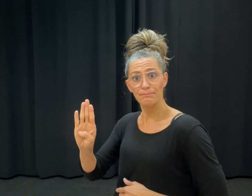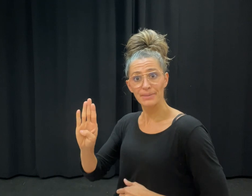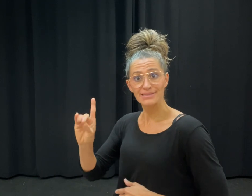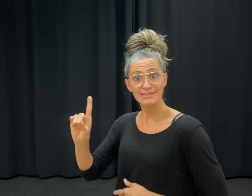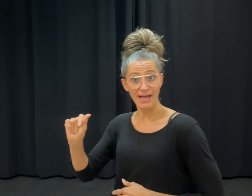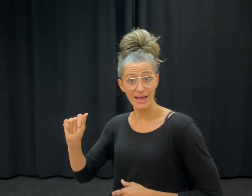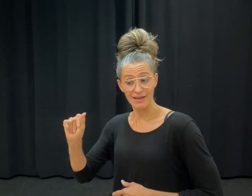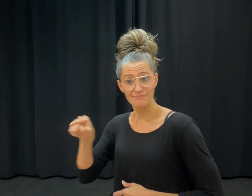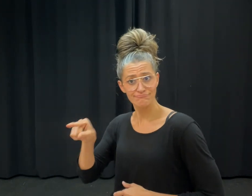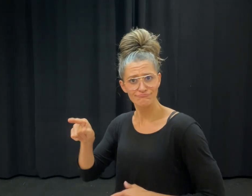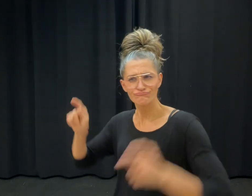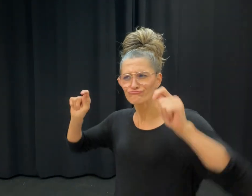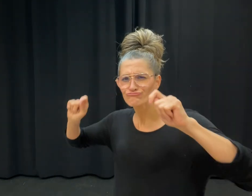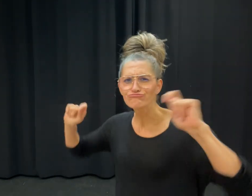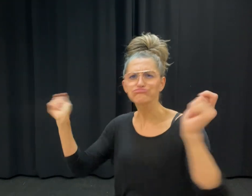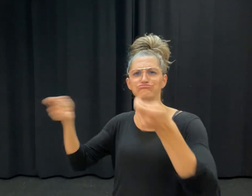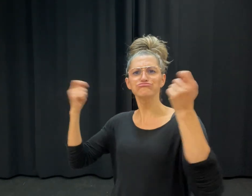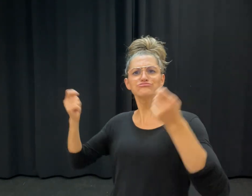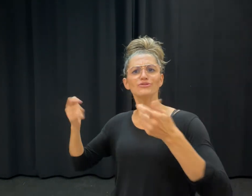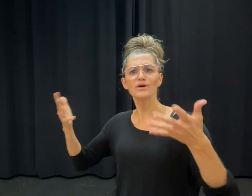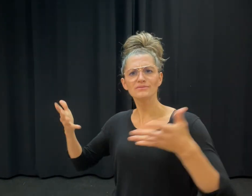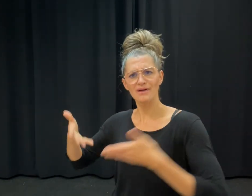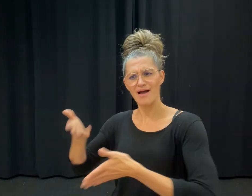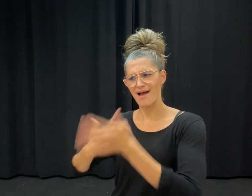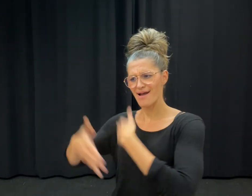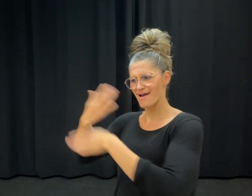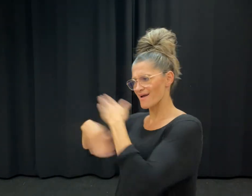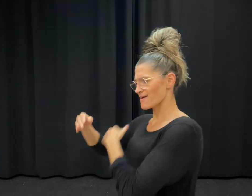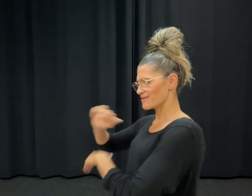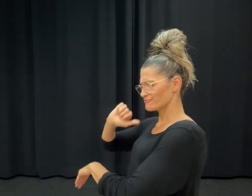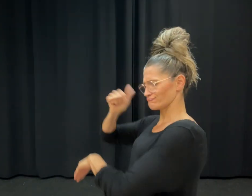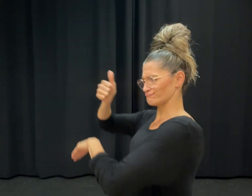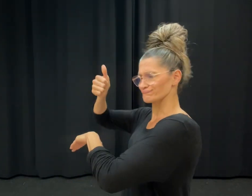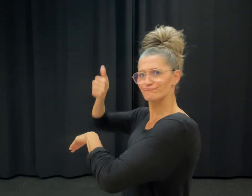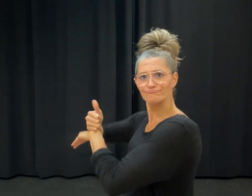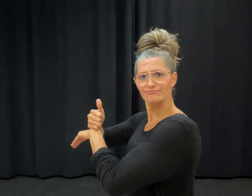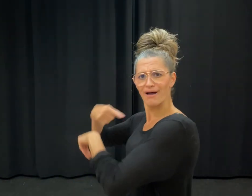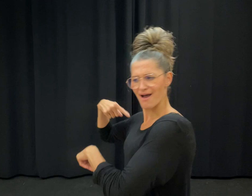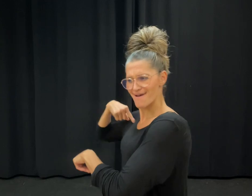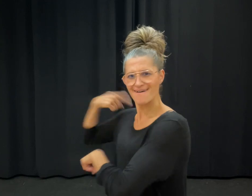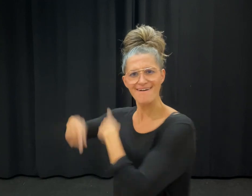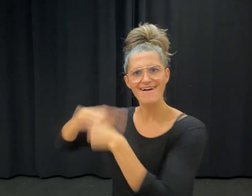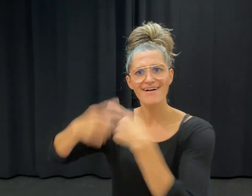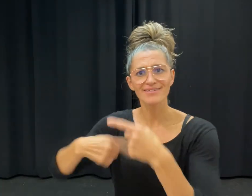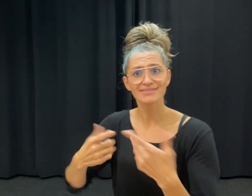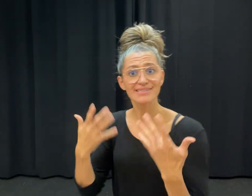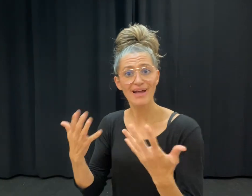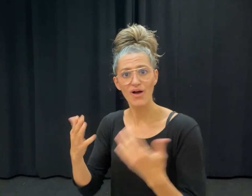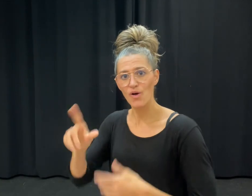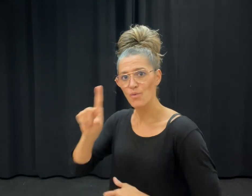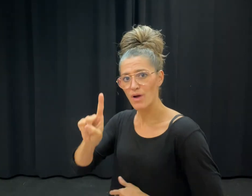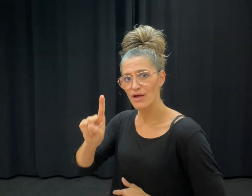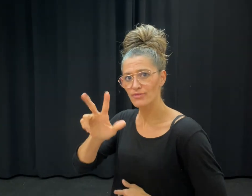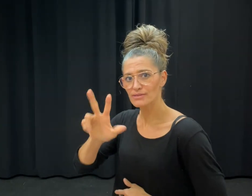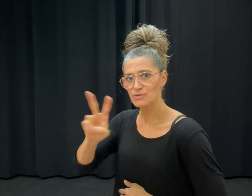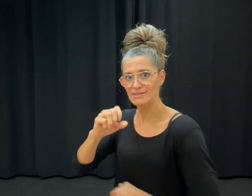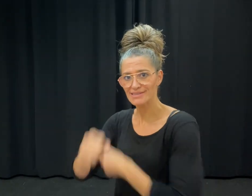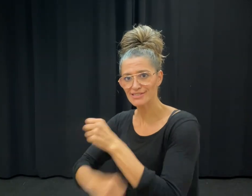their 132nd anniversary of its founding. In 1890, Francis